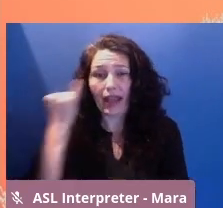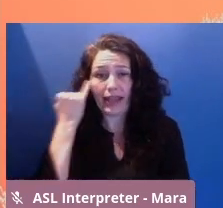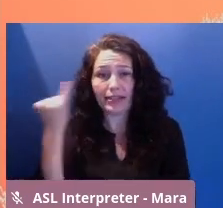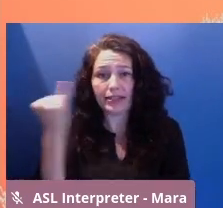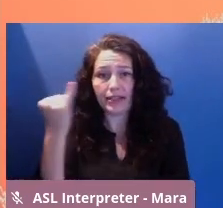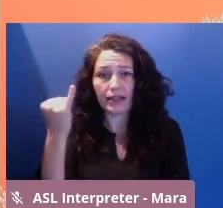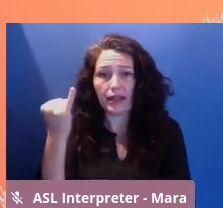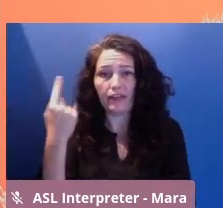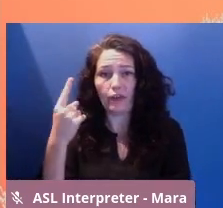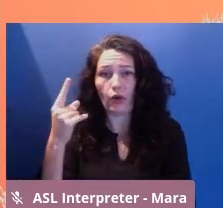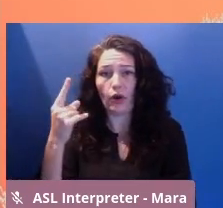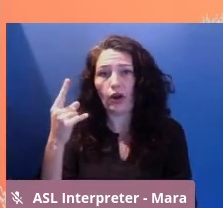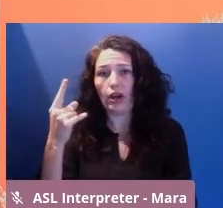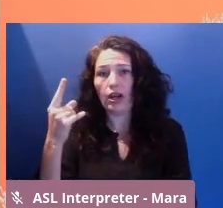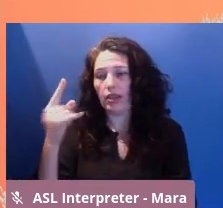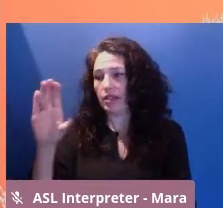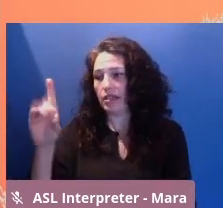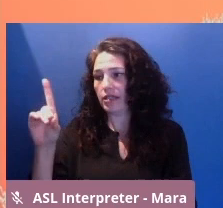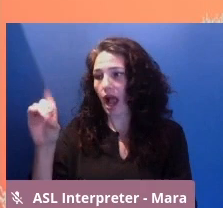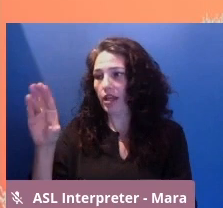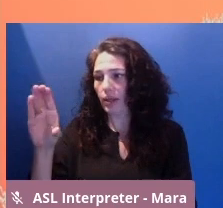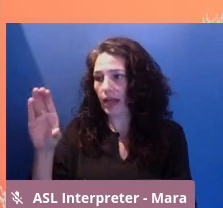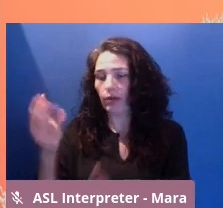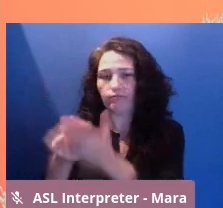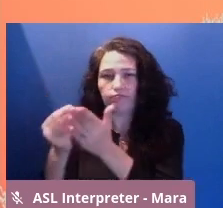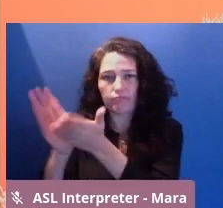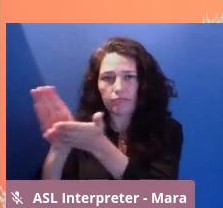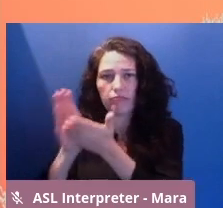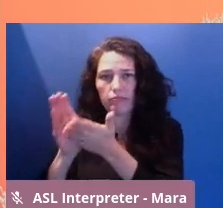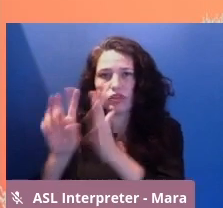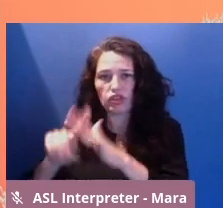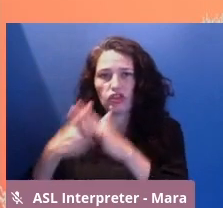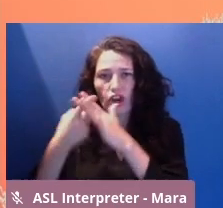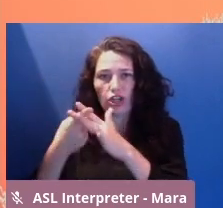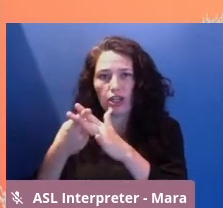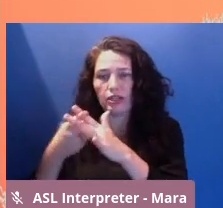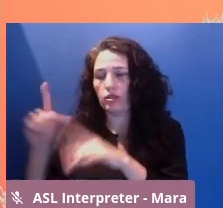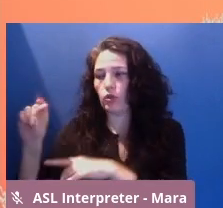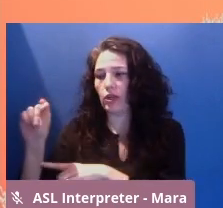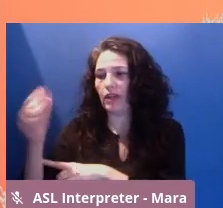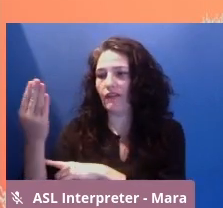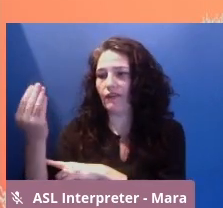Documentary Fund took root with conversations starting in 2014.